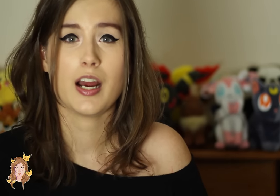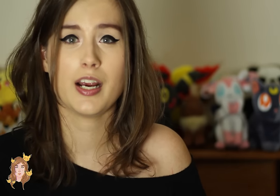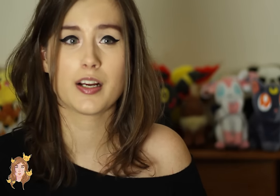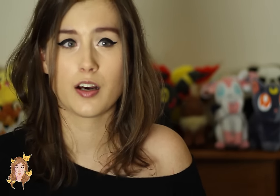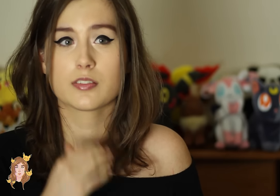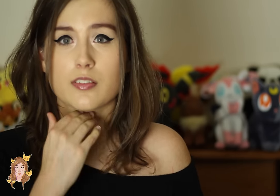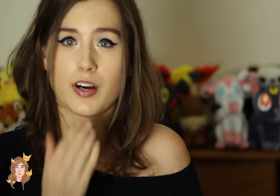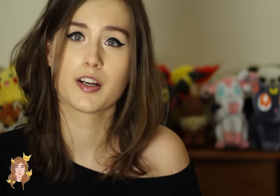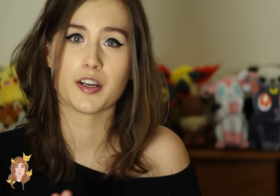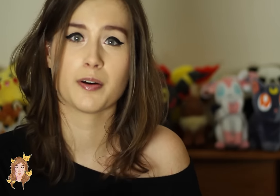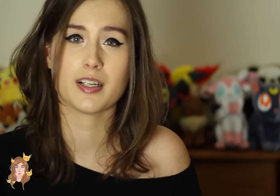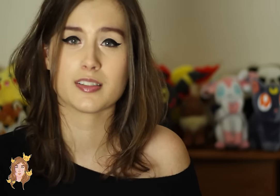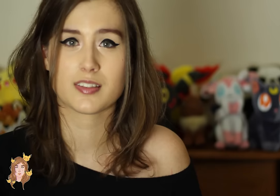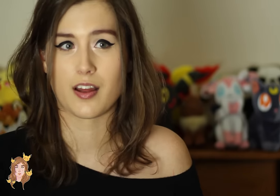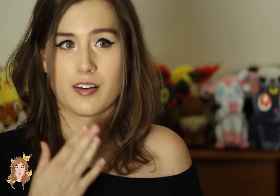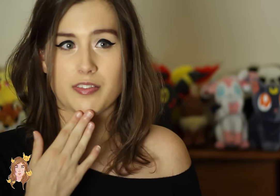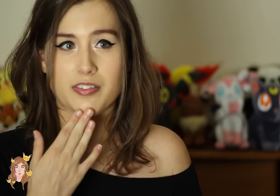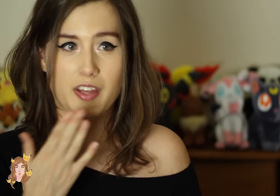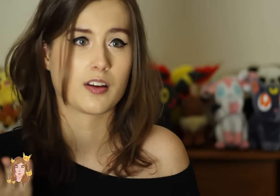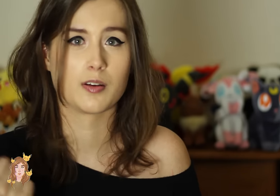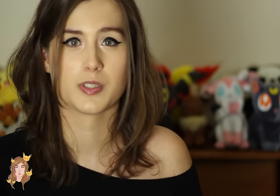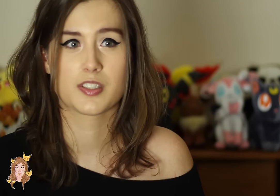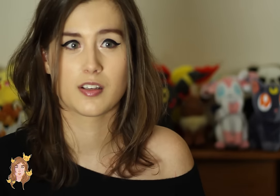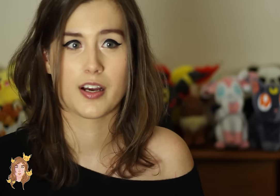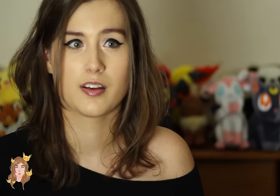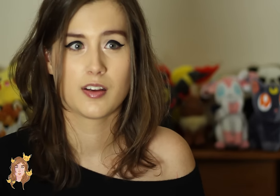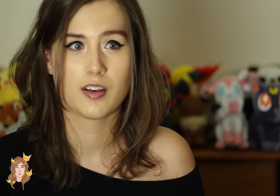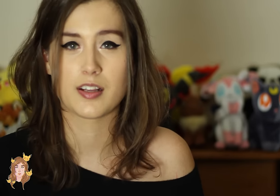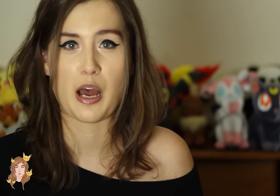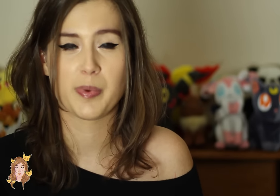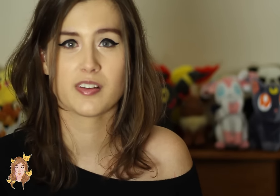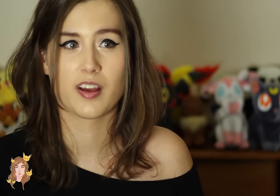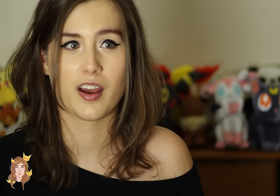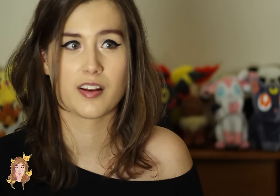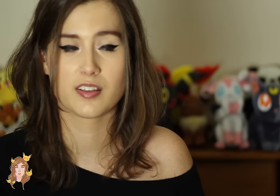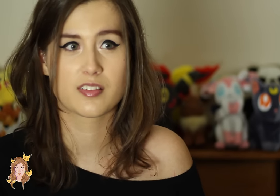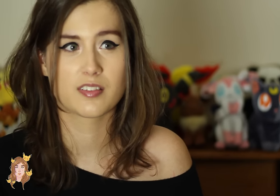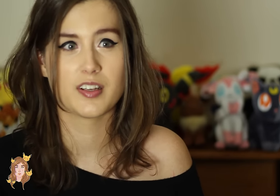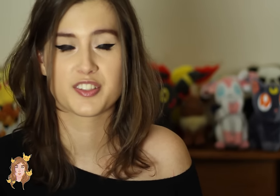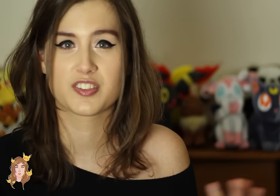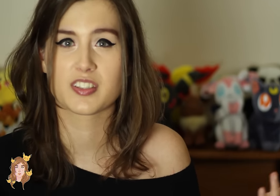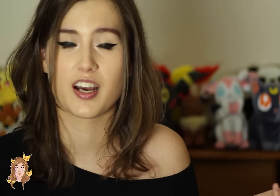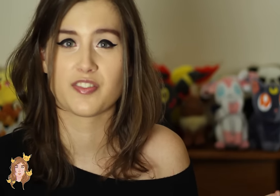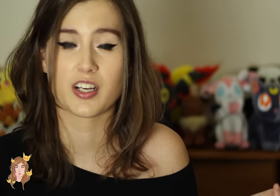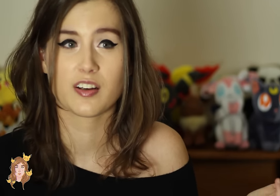he goes, “fuck you” instead of “thank you” which has happened and it’s - it’s just kind of funny.